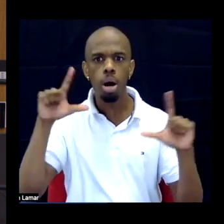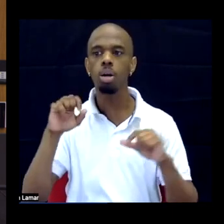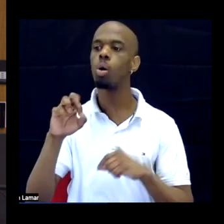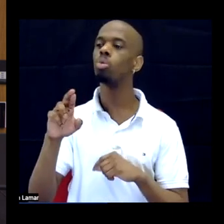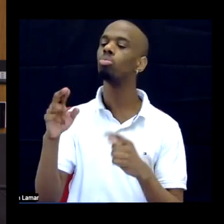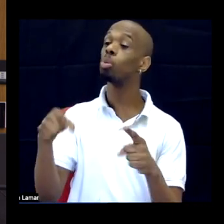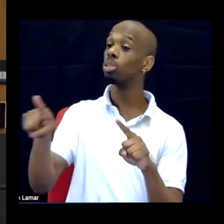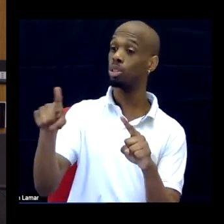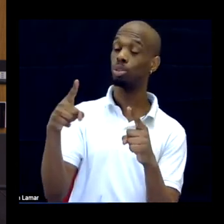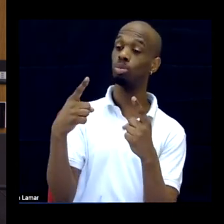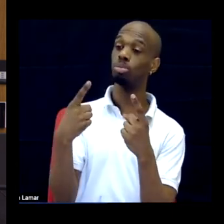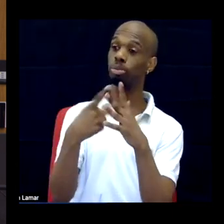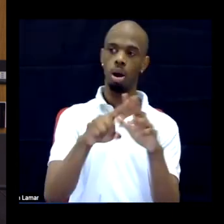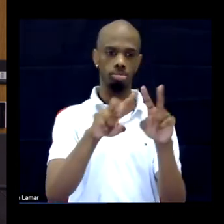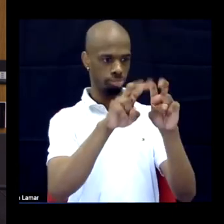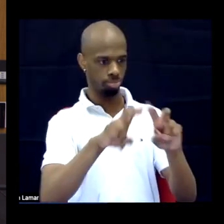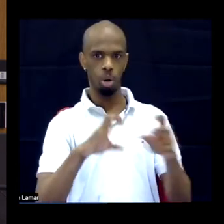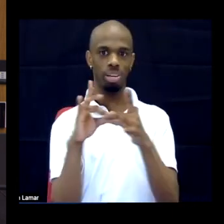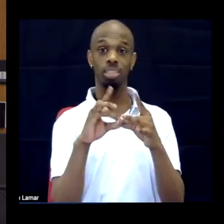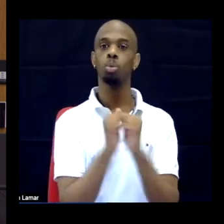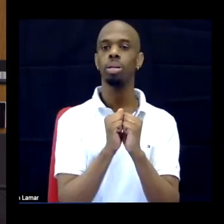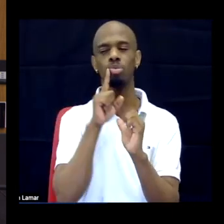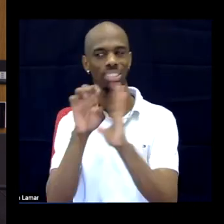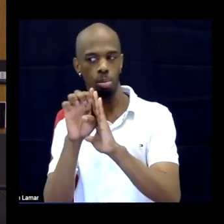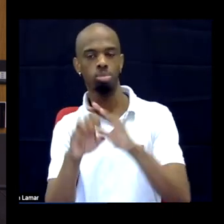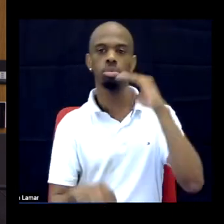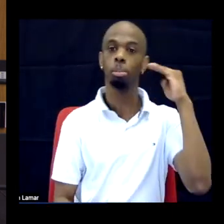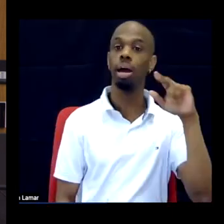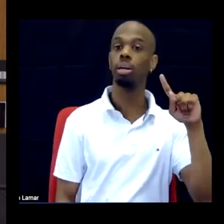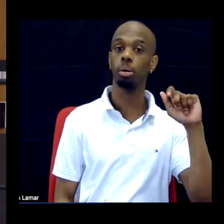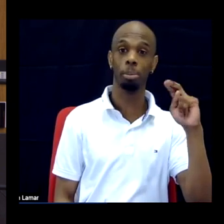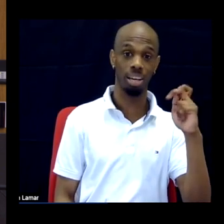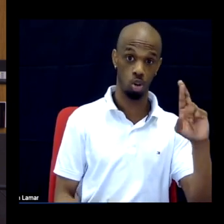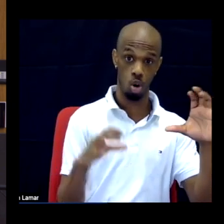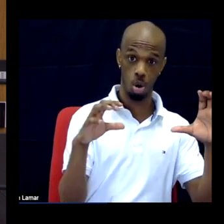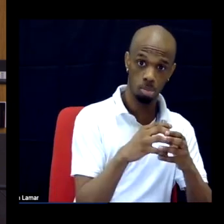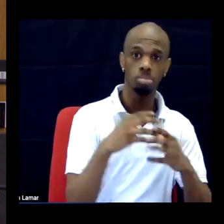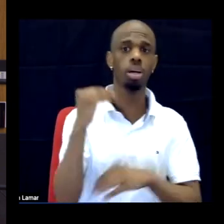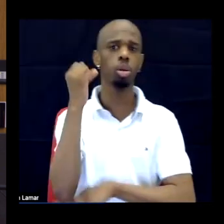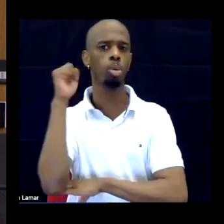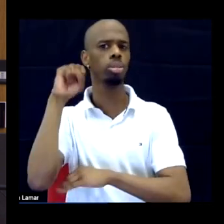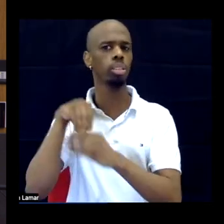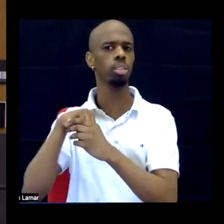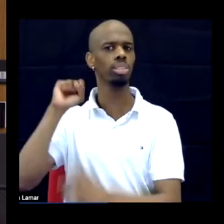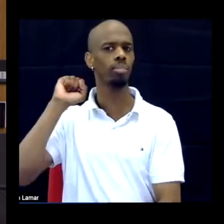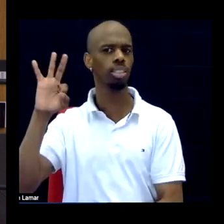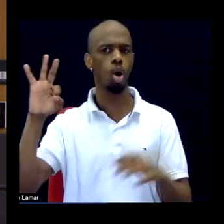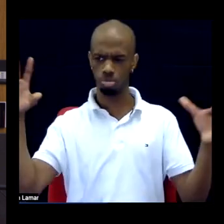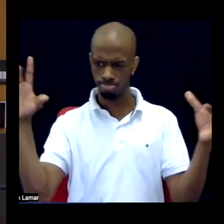dug into the relationship, for example, between the Black Panther Party and those protests in San Francisco. DR.